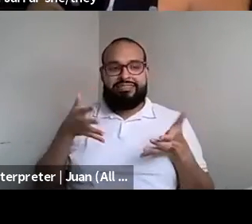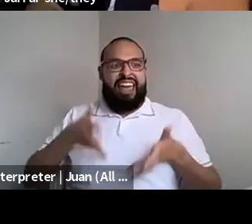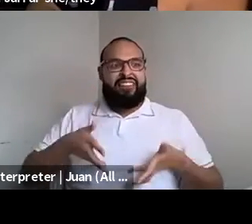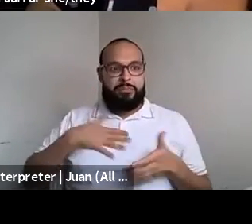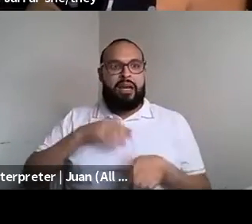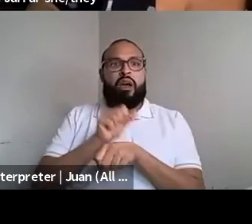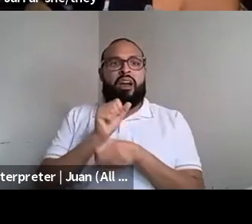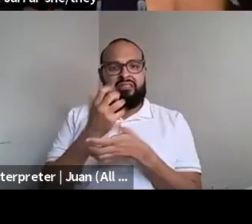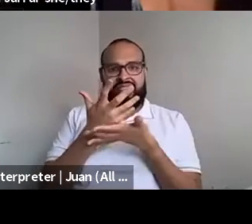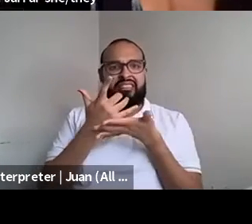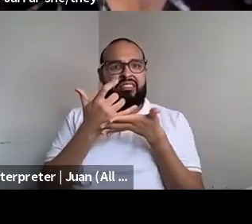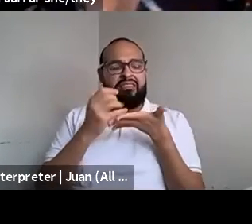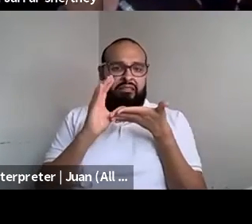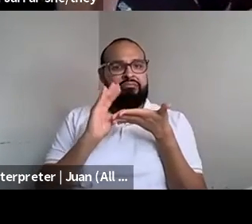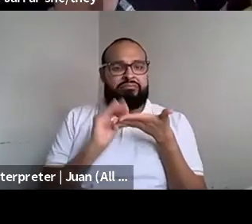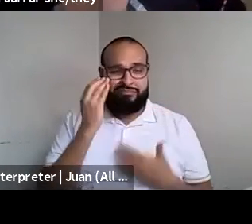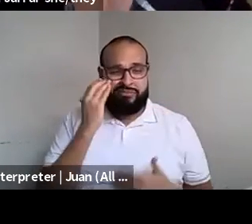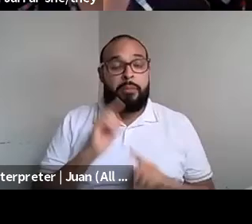Nahshon Anderson: What I will say, Brontez Purnell: What I will say is